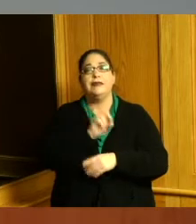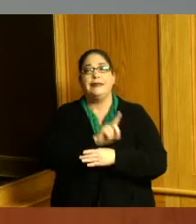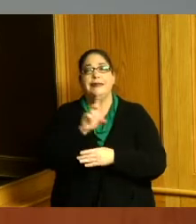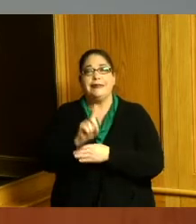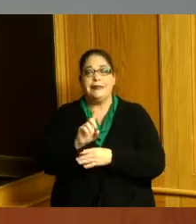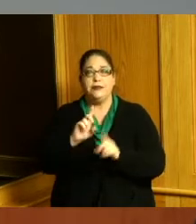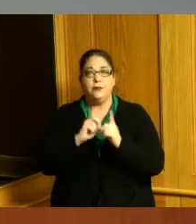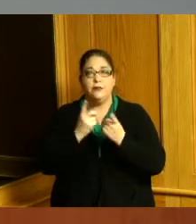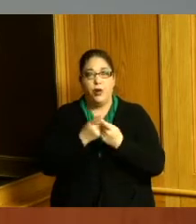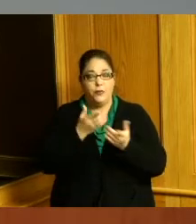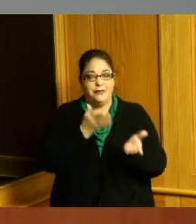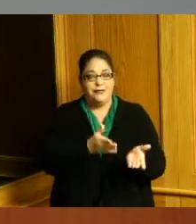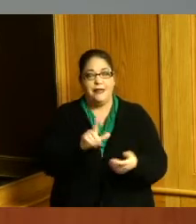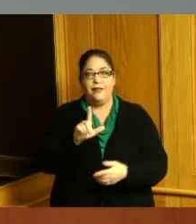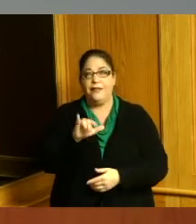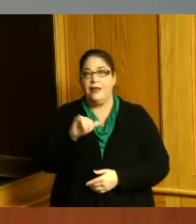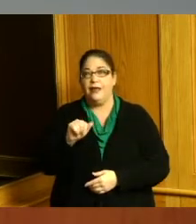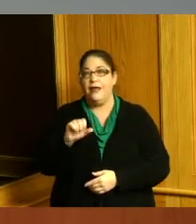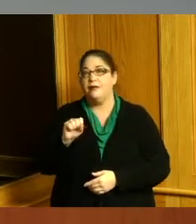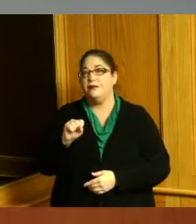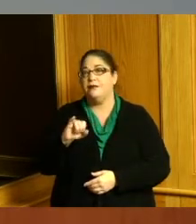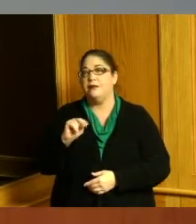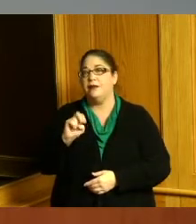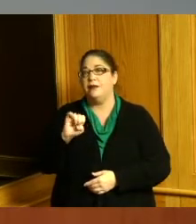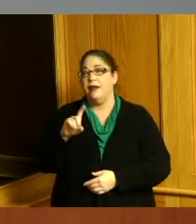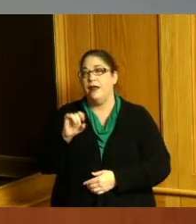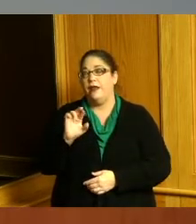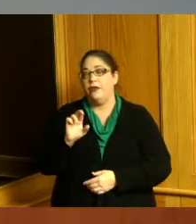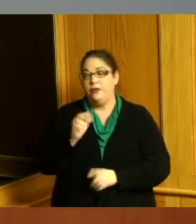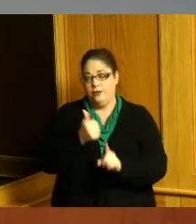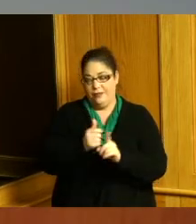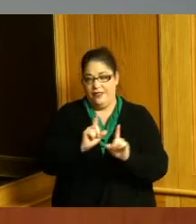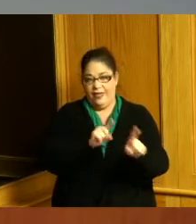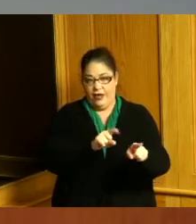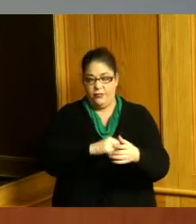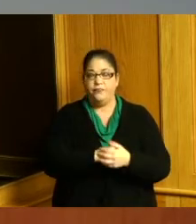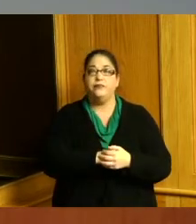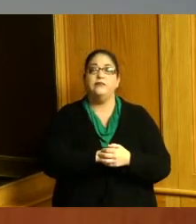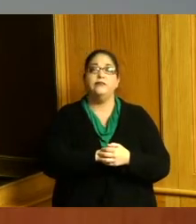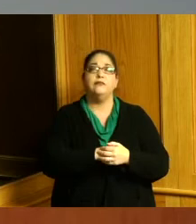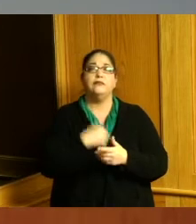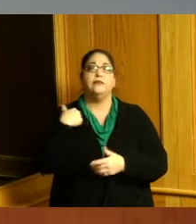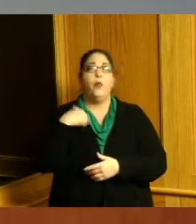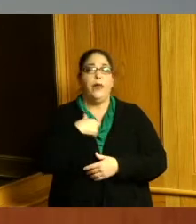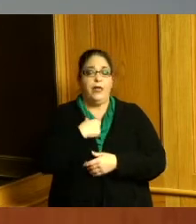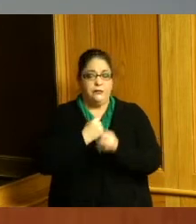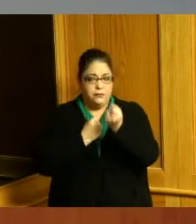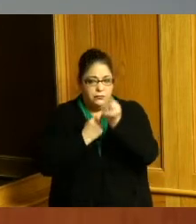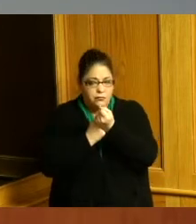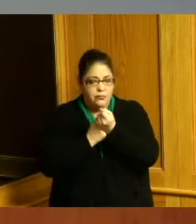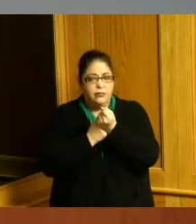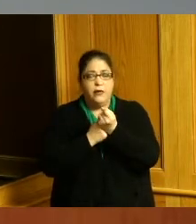there Alia Schneider and we are supporting and we are committed to providing housing for people with